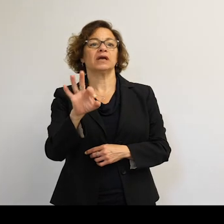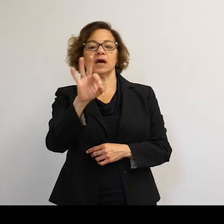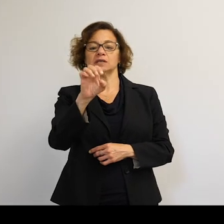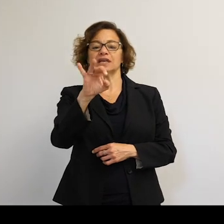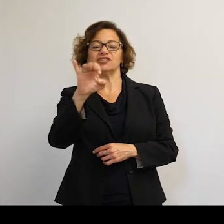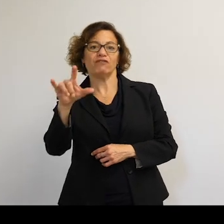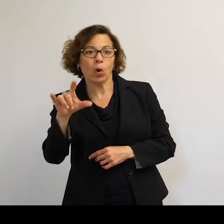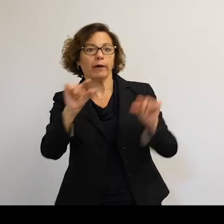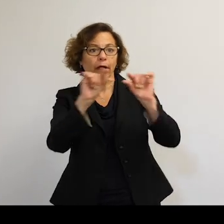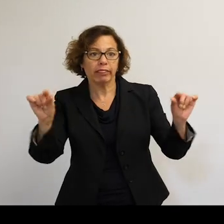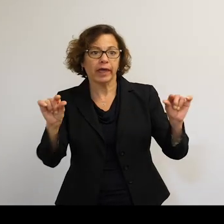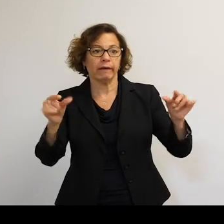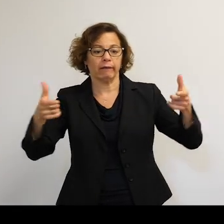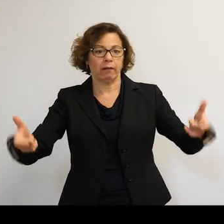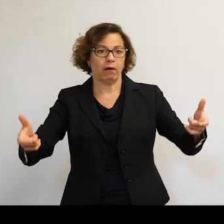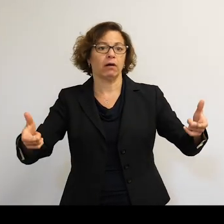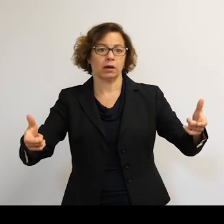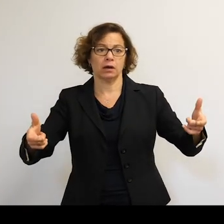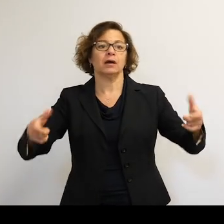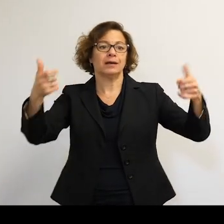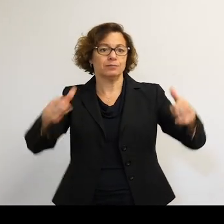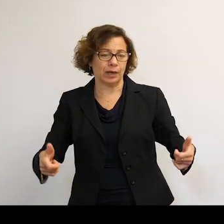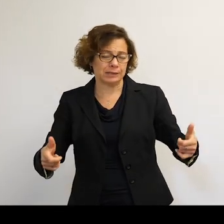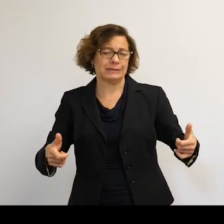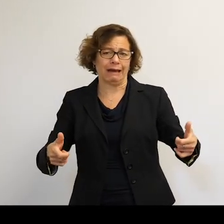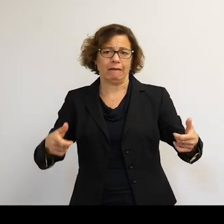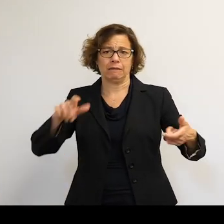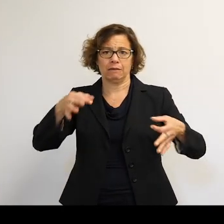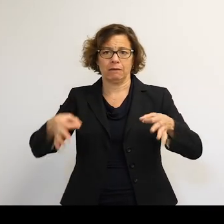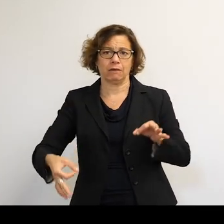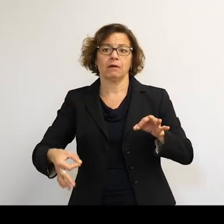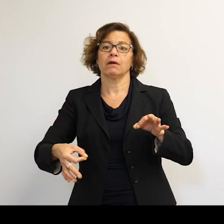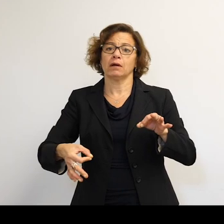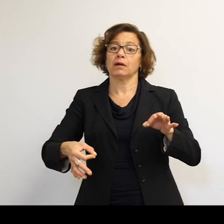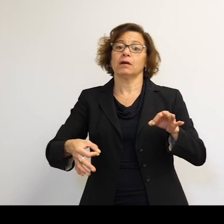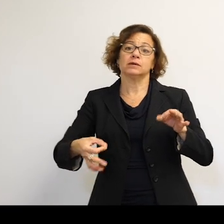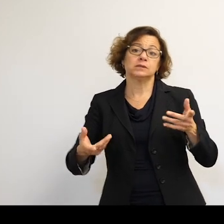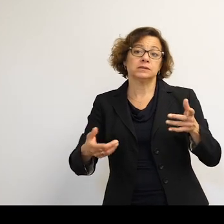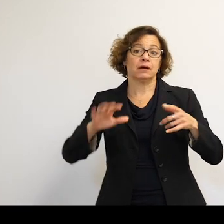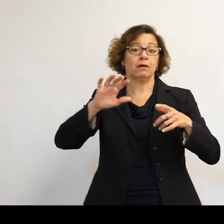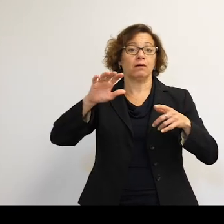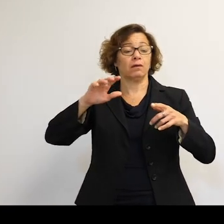over time, over decades. Because we talk about long timescales here. I suspect that the foil just comes loose and slowly drifts away.